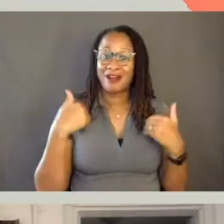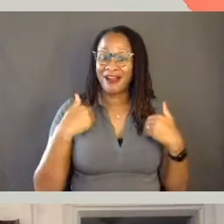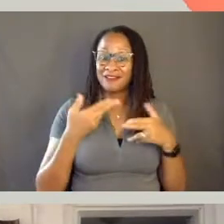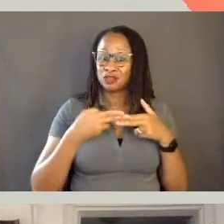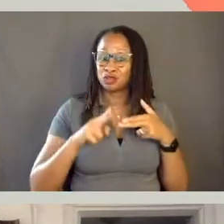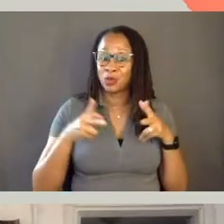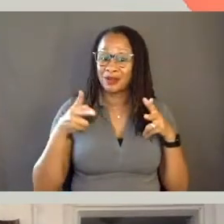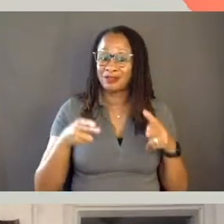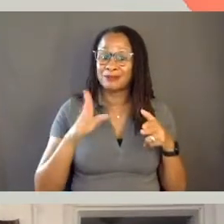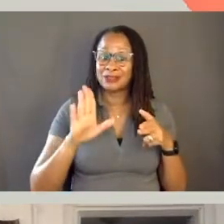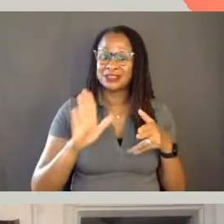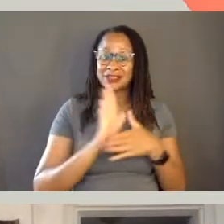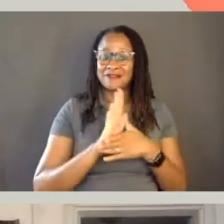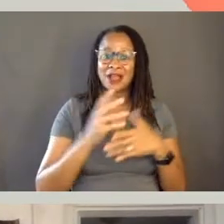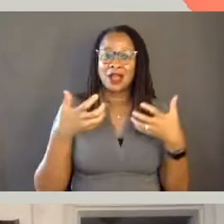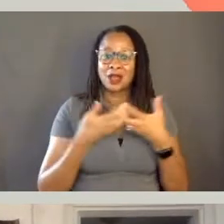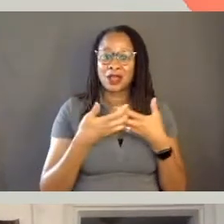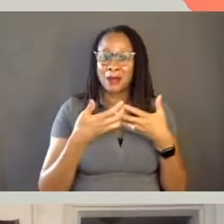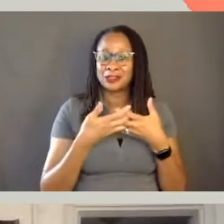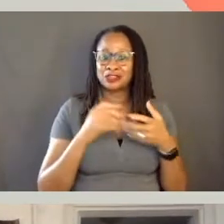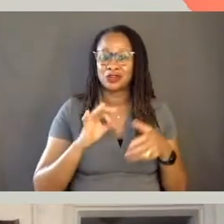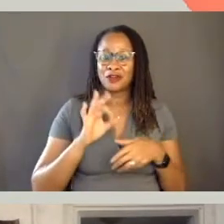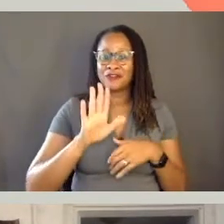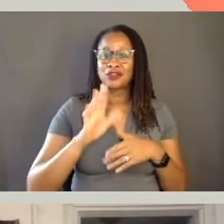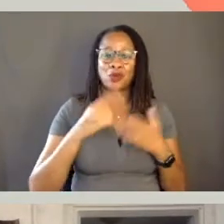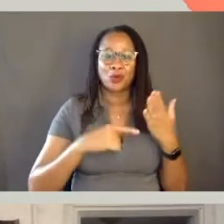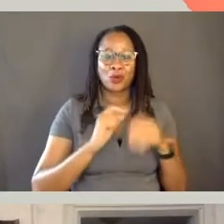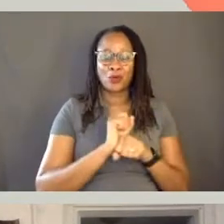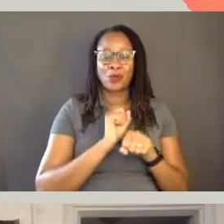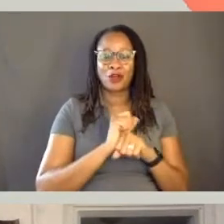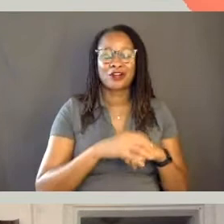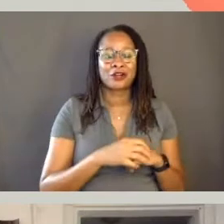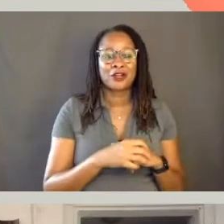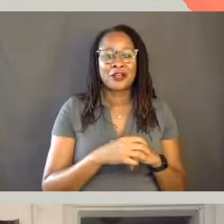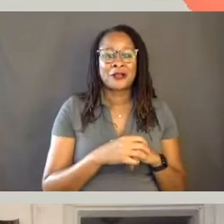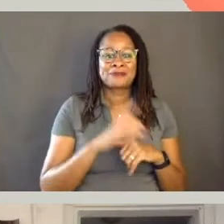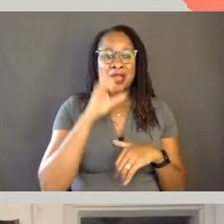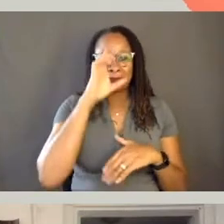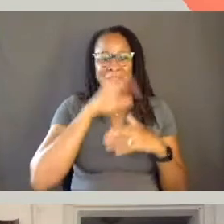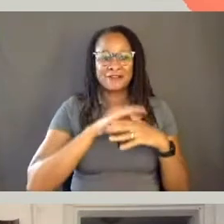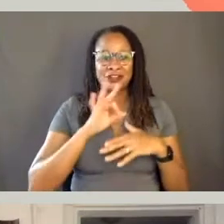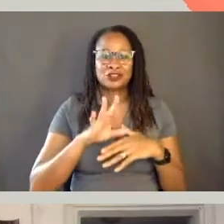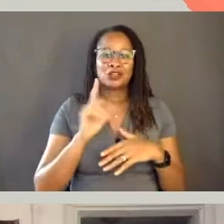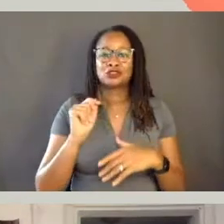of, a combination of your work. I believe it's of your trilogy.